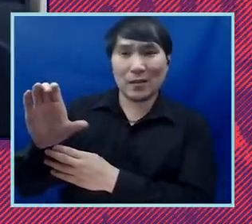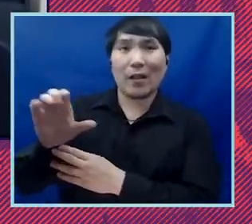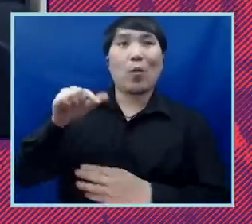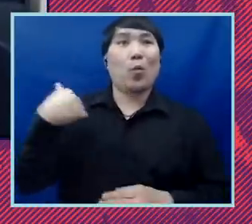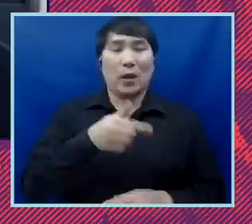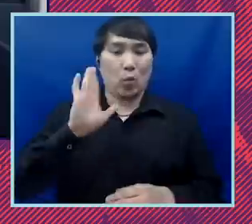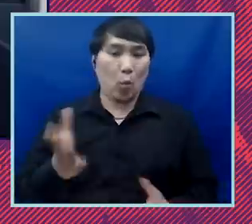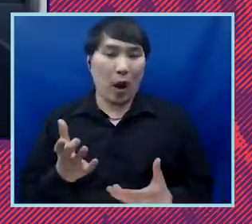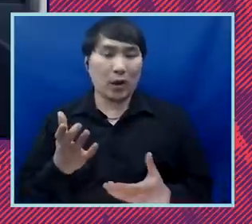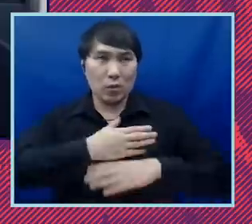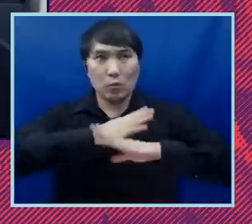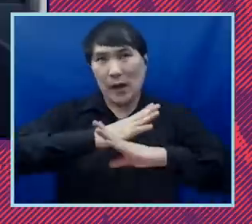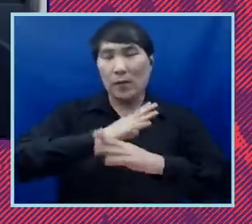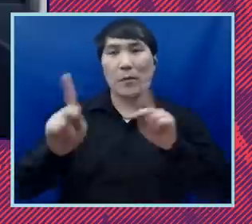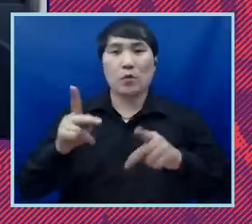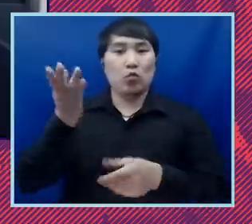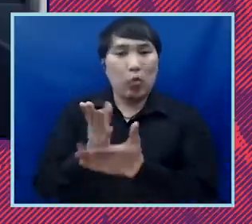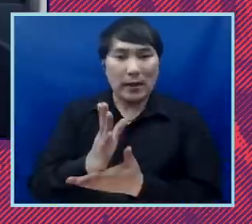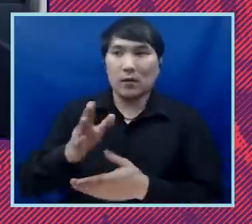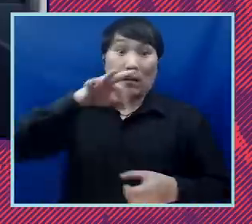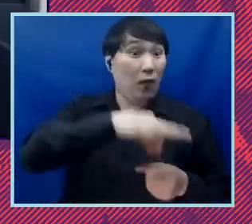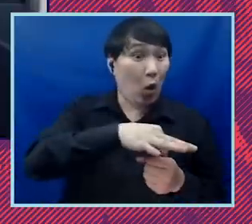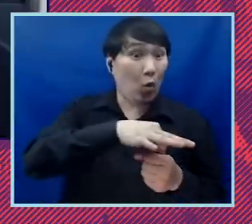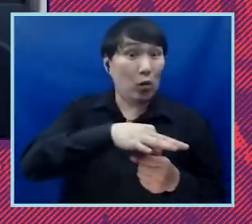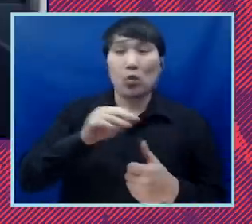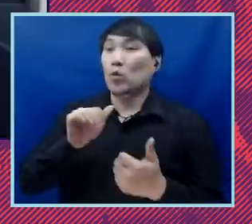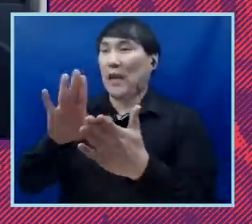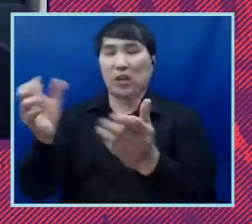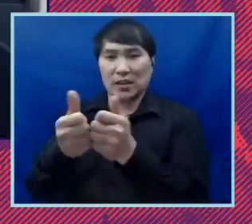right to vote, challenging racial segregation and advancing the right to fair housing,